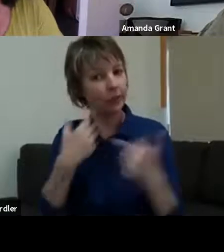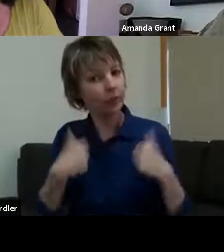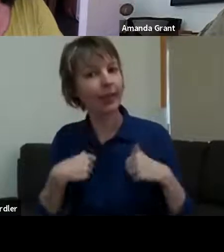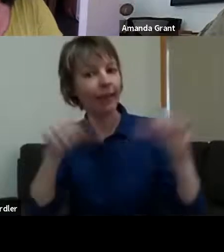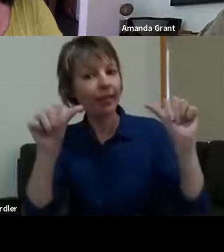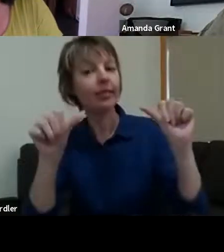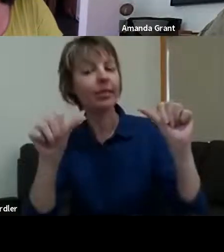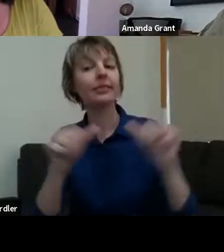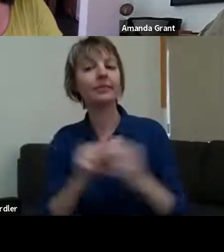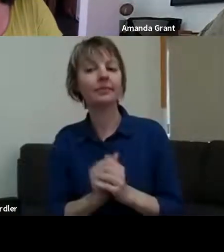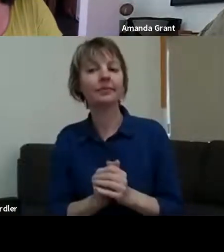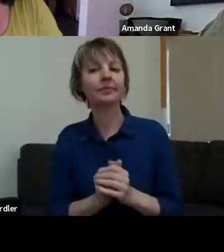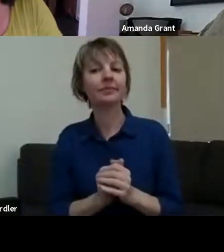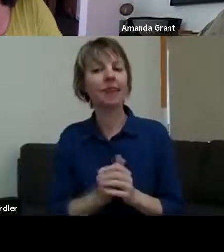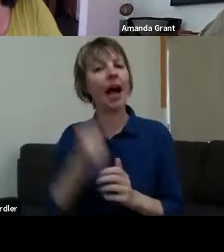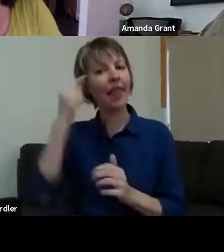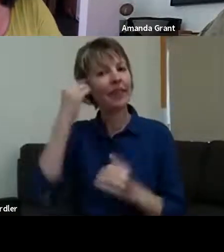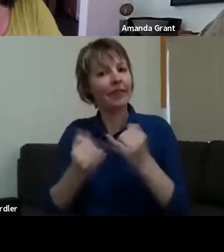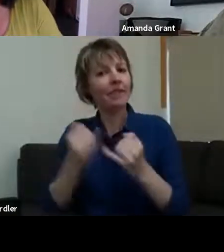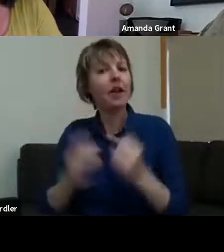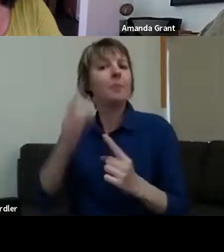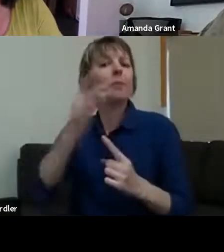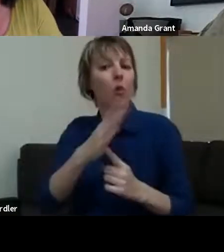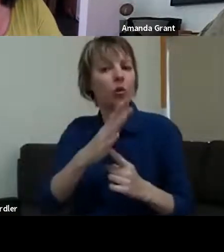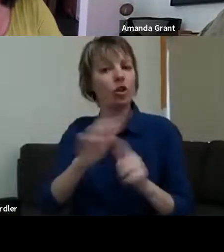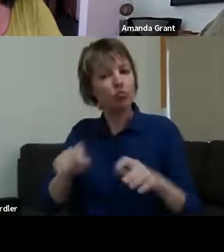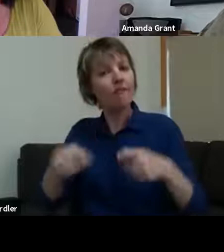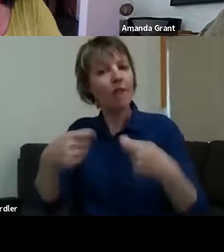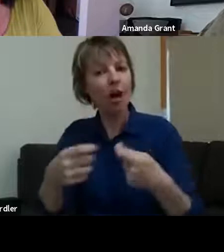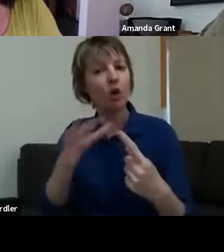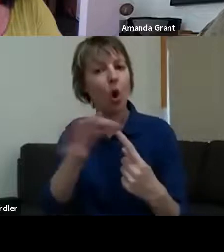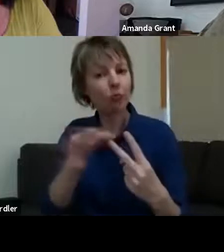that variety and those options for people, it seems to be really